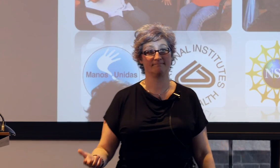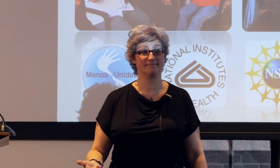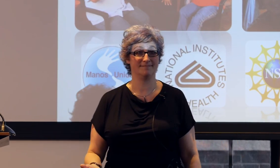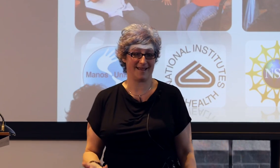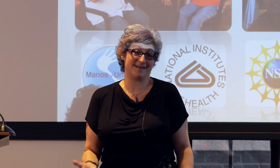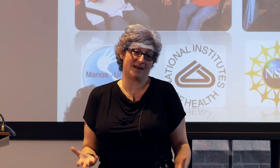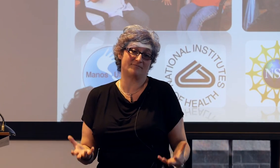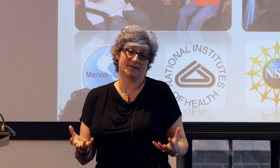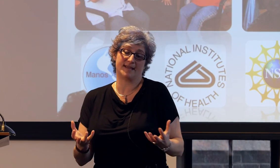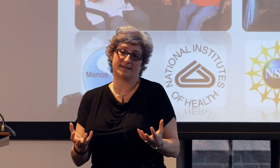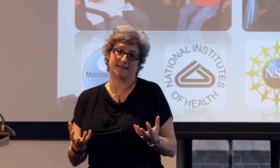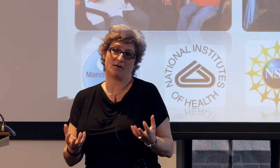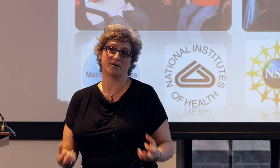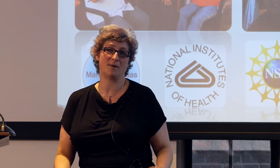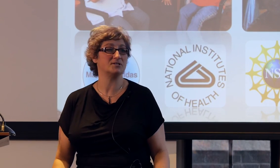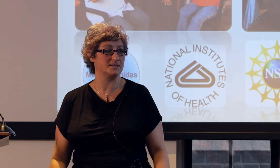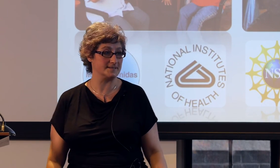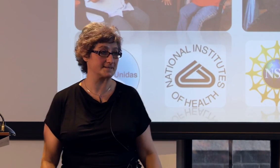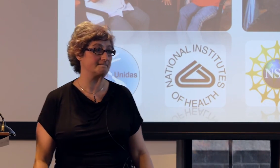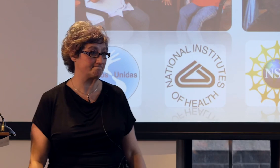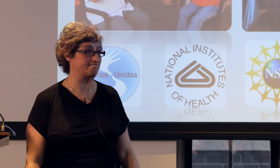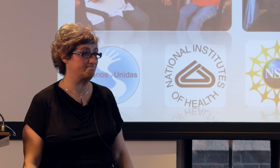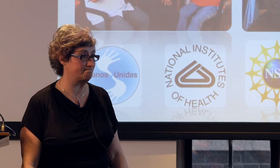and really get to the hard questions.